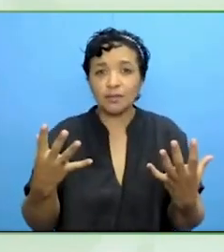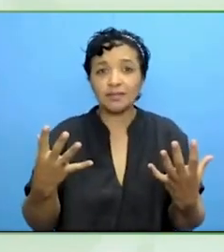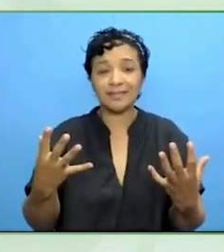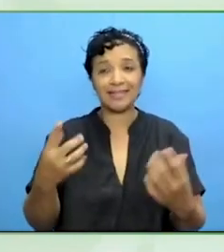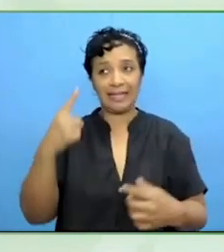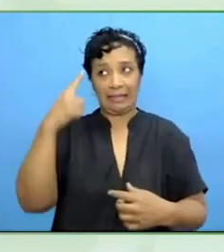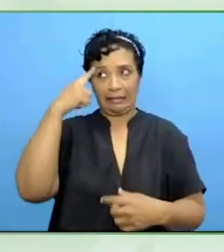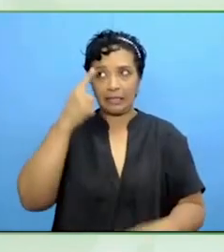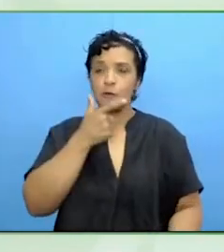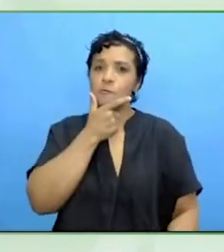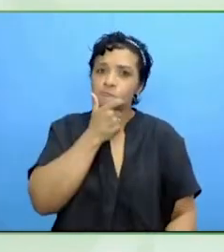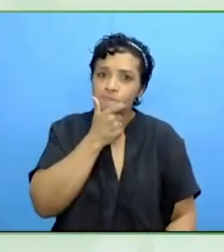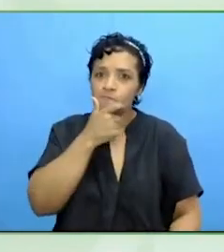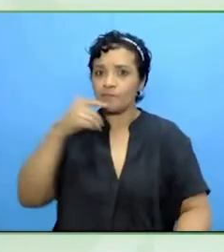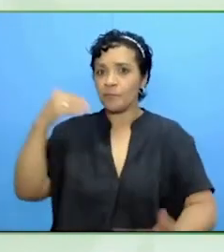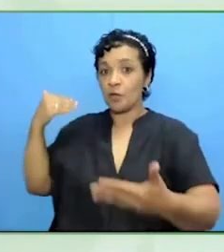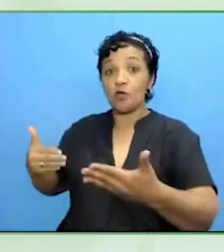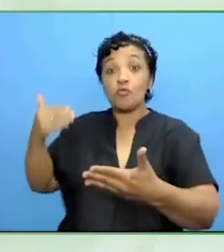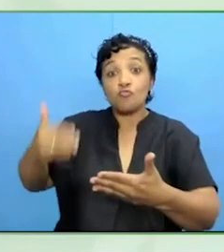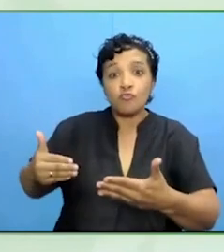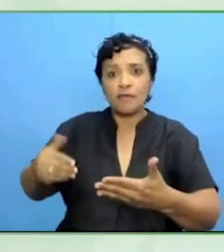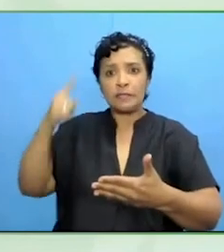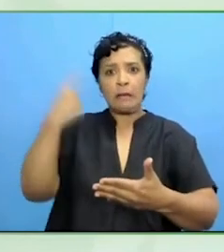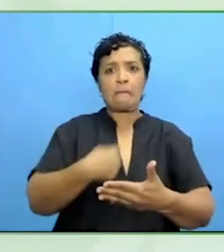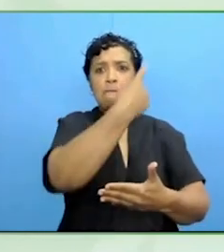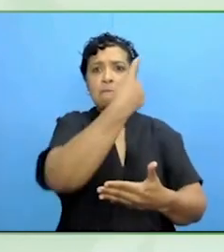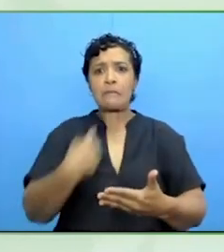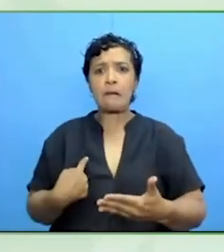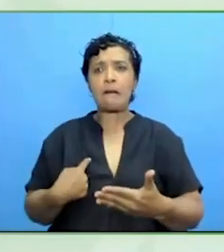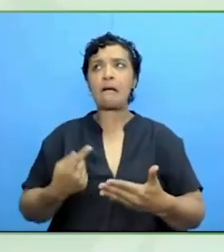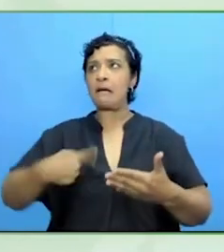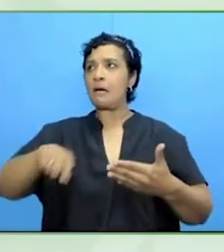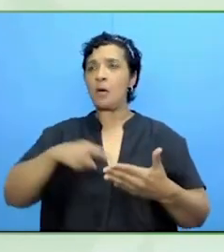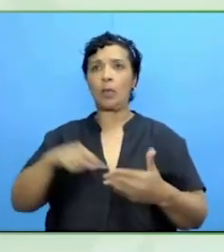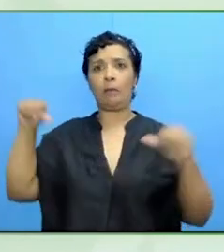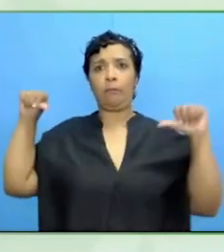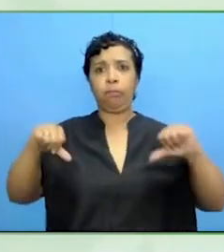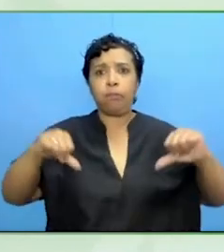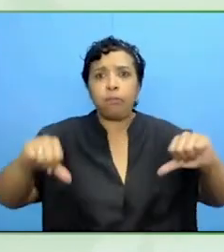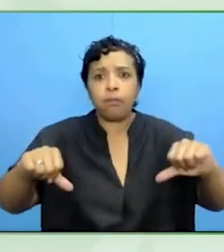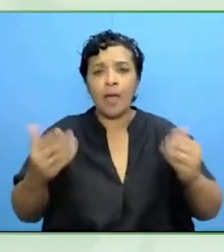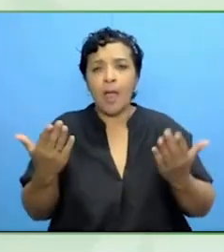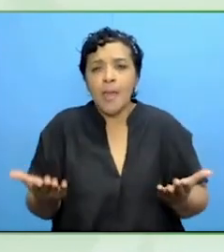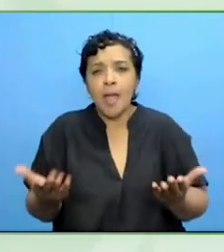before? How can we learn from what we did not do before to ensure that every